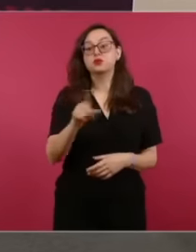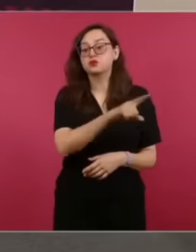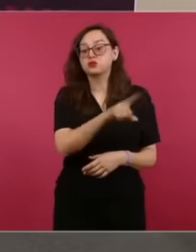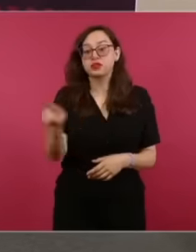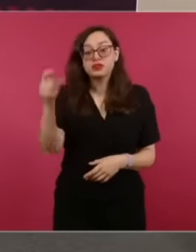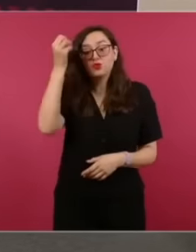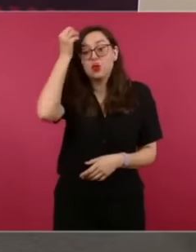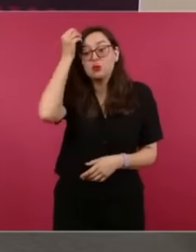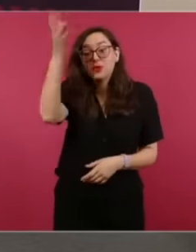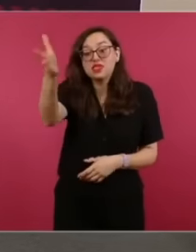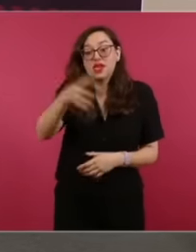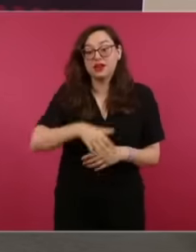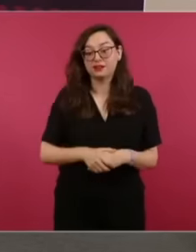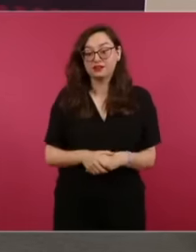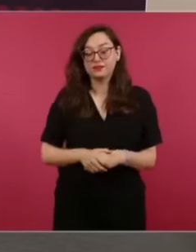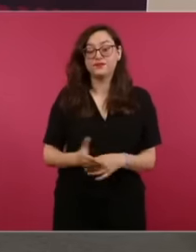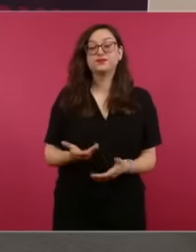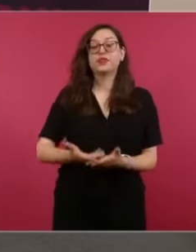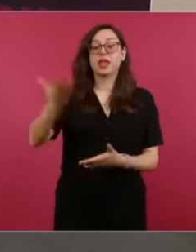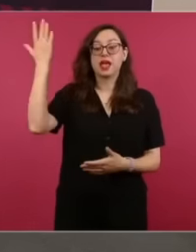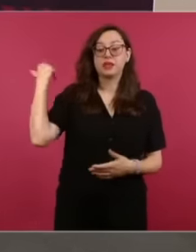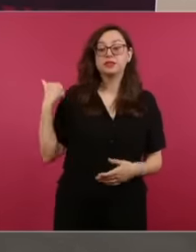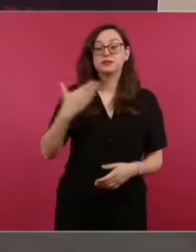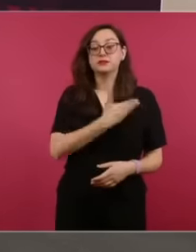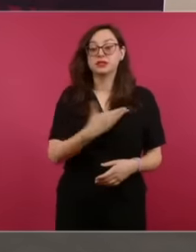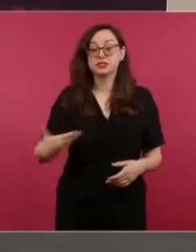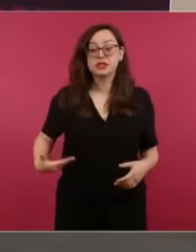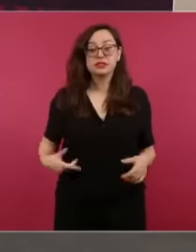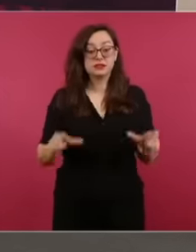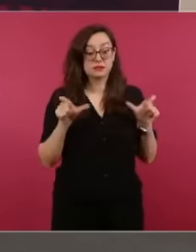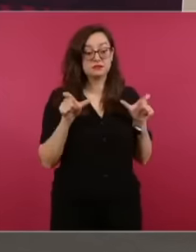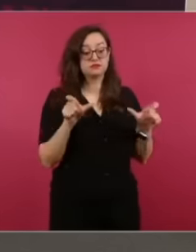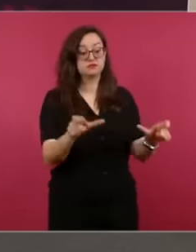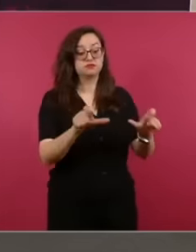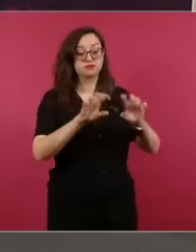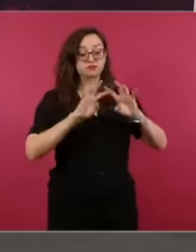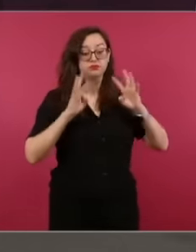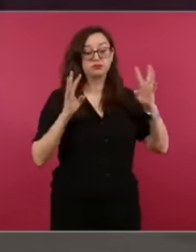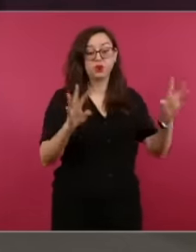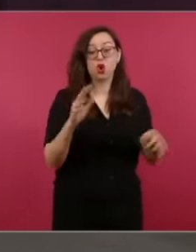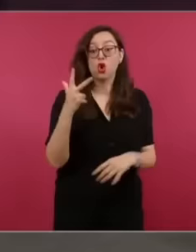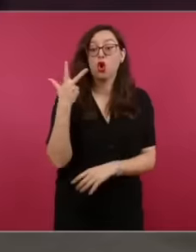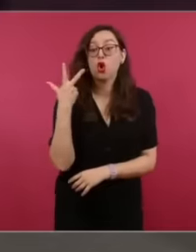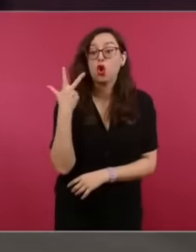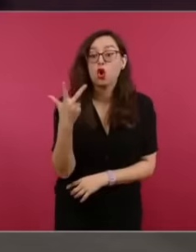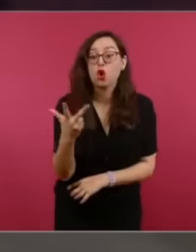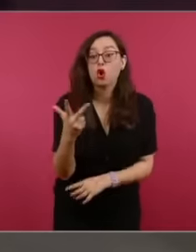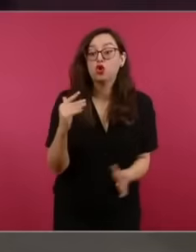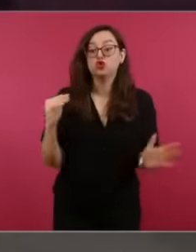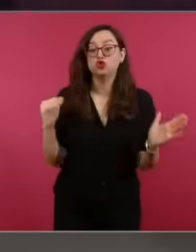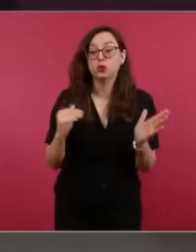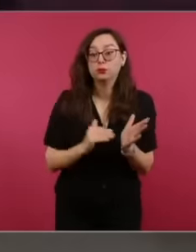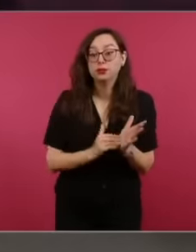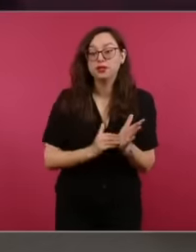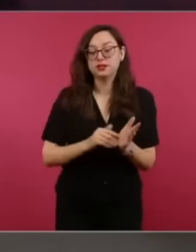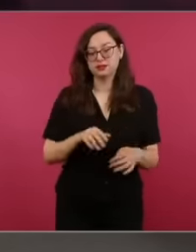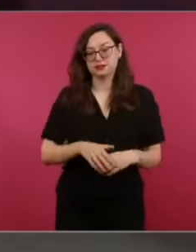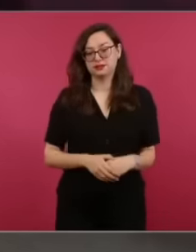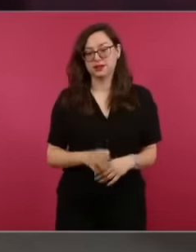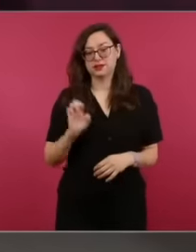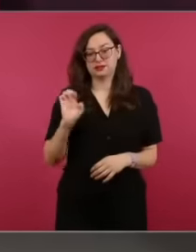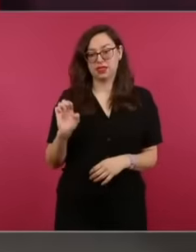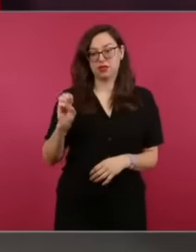elements of the presidential General Staff that